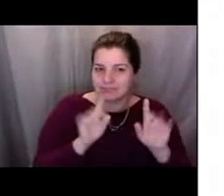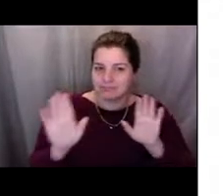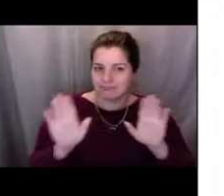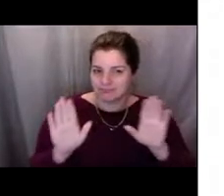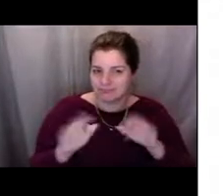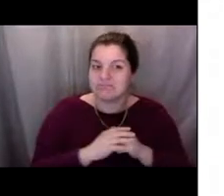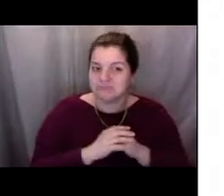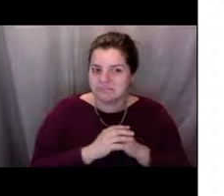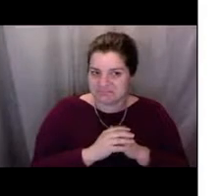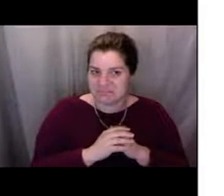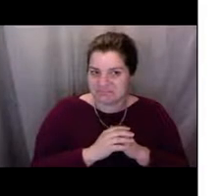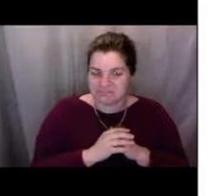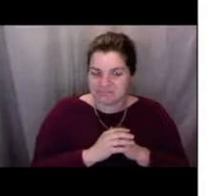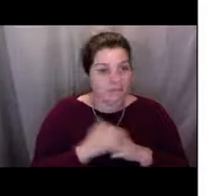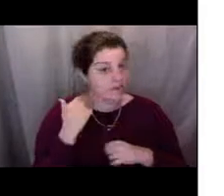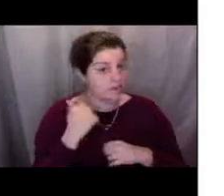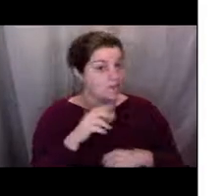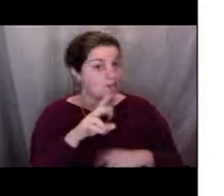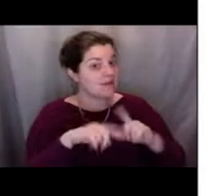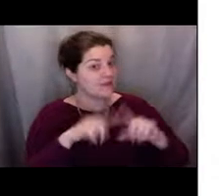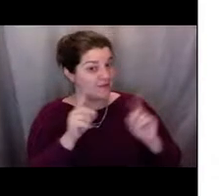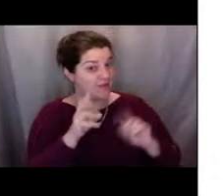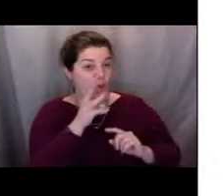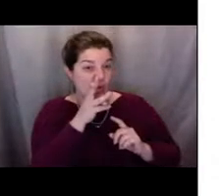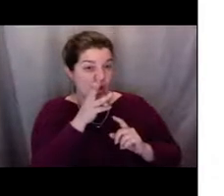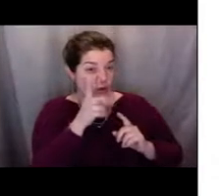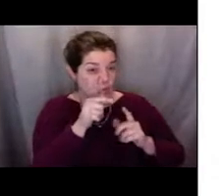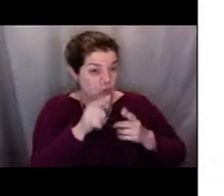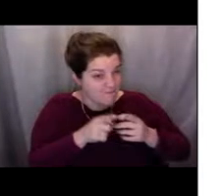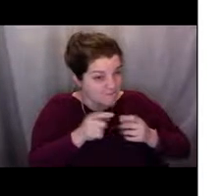different waters that they're looking at, and I'm sure that you probably also work